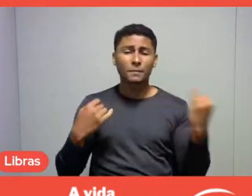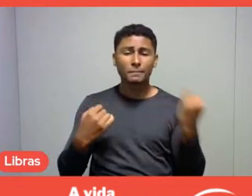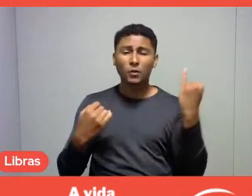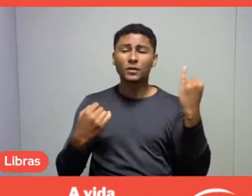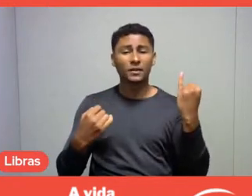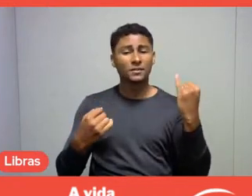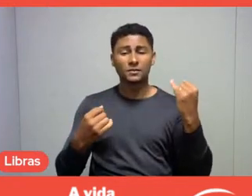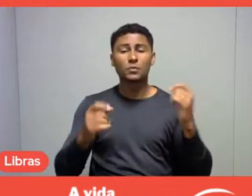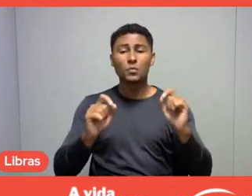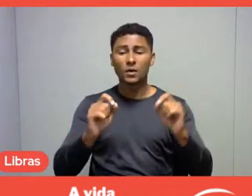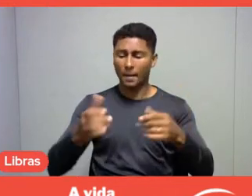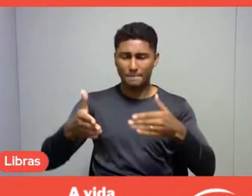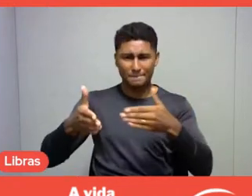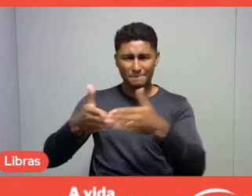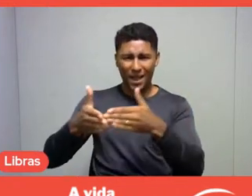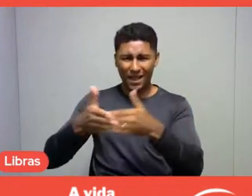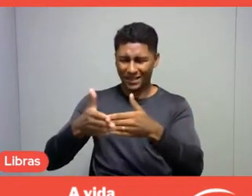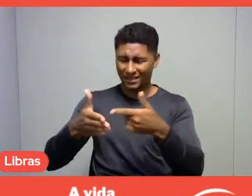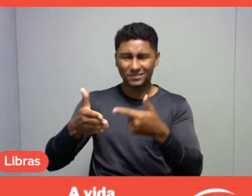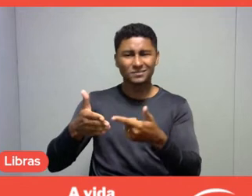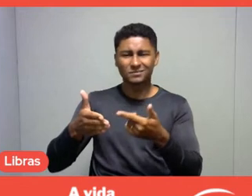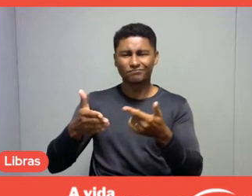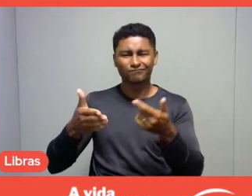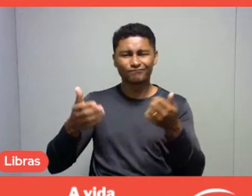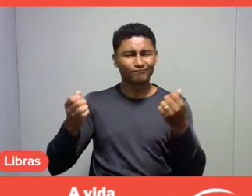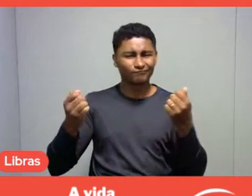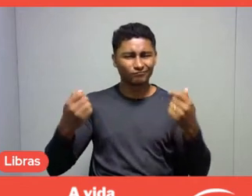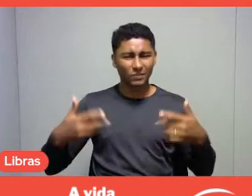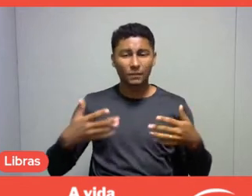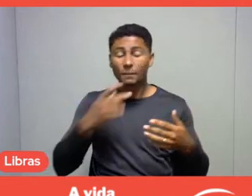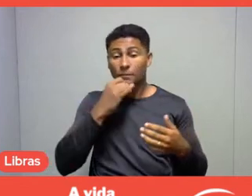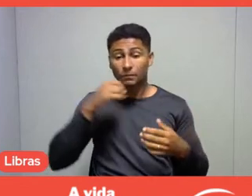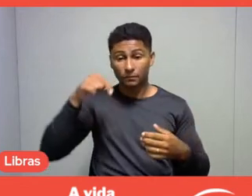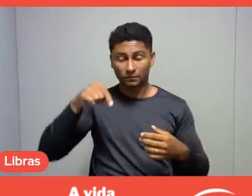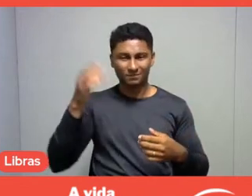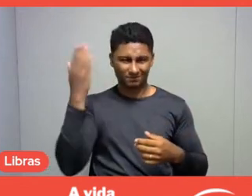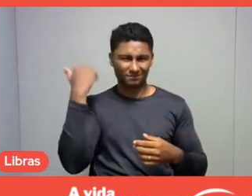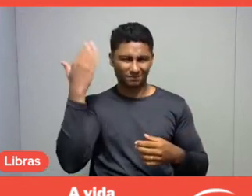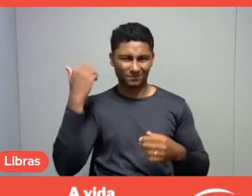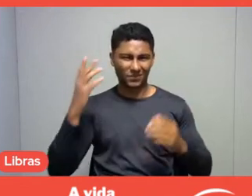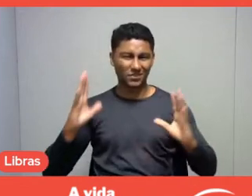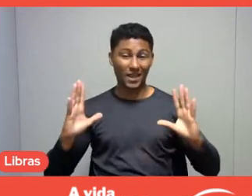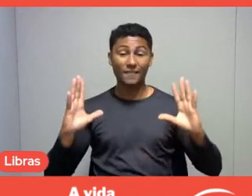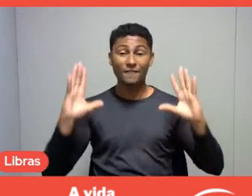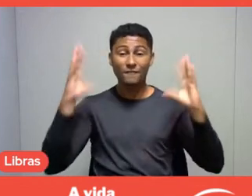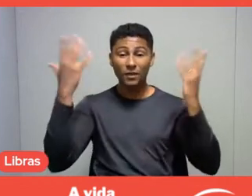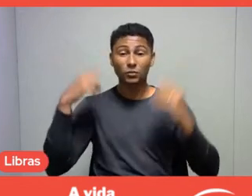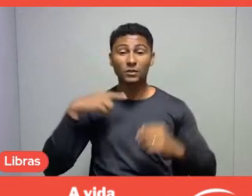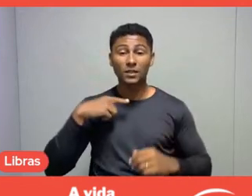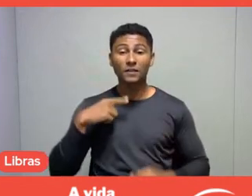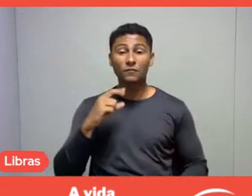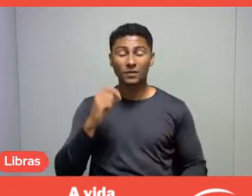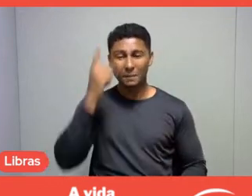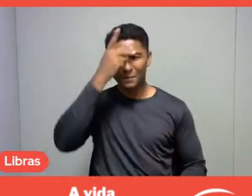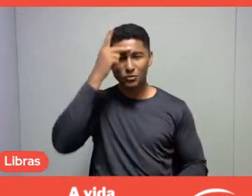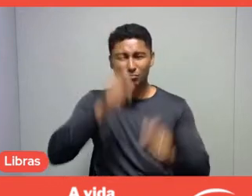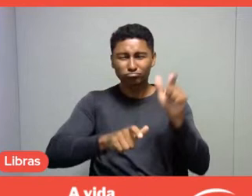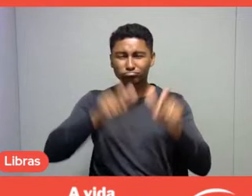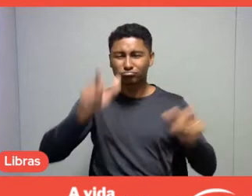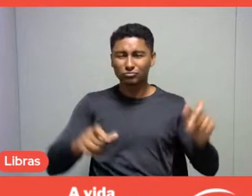In this event, Márcia and colleagues, for you to grasp what I am highlighting here, there were more than 1000 attendees from 36 countries,